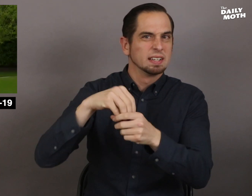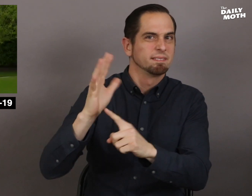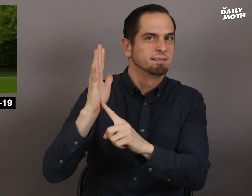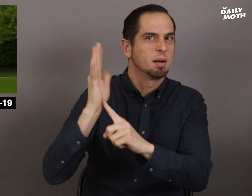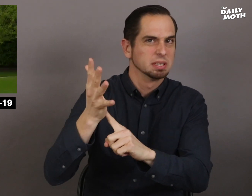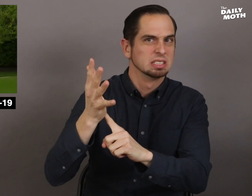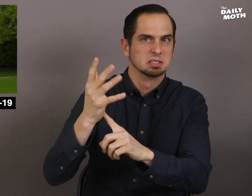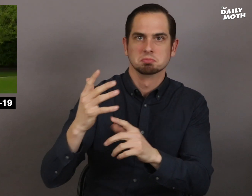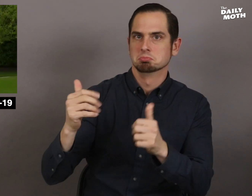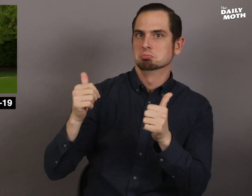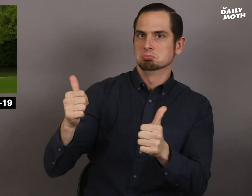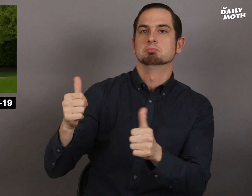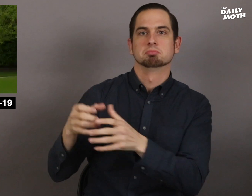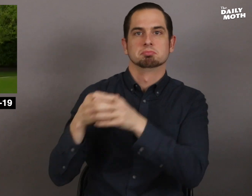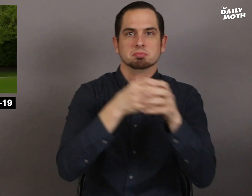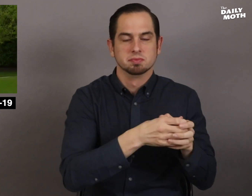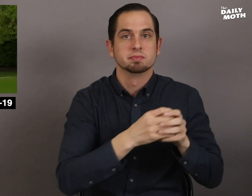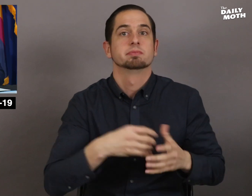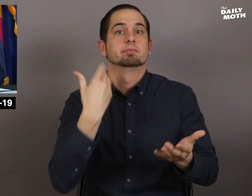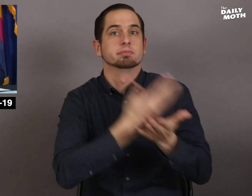within five minutes.